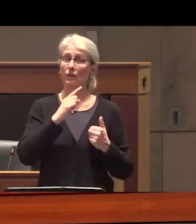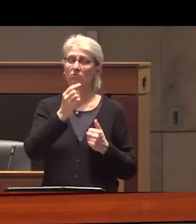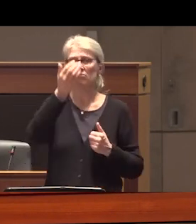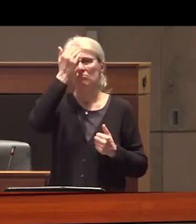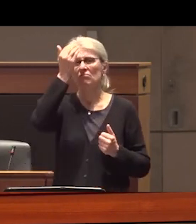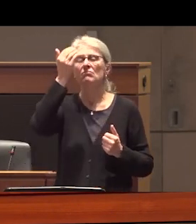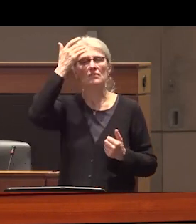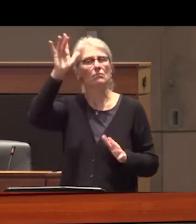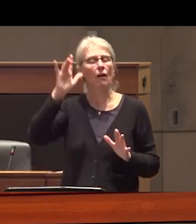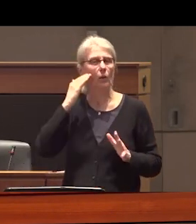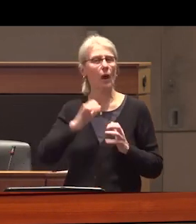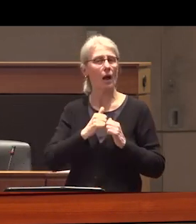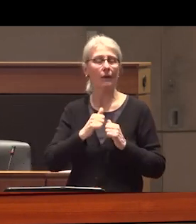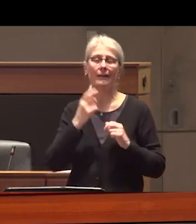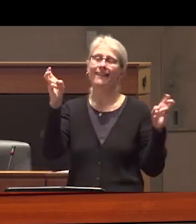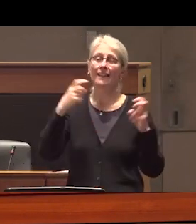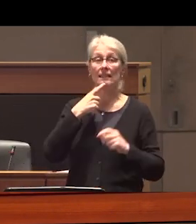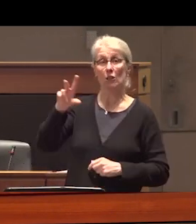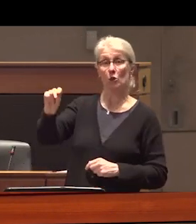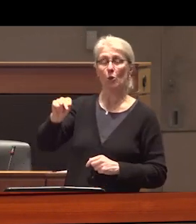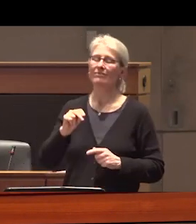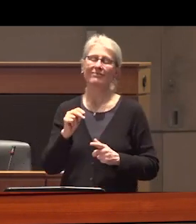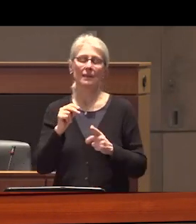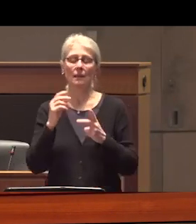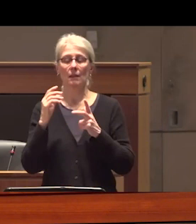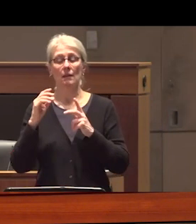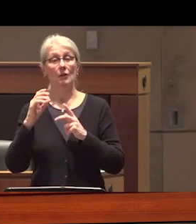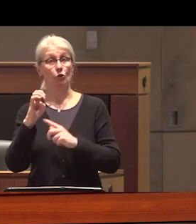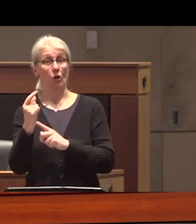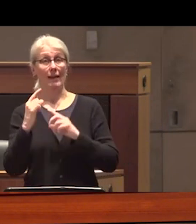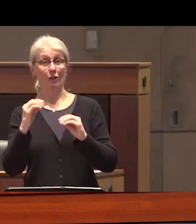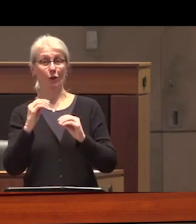than rely on just say no drug education that is outdated and inaccurate we should equip young